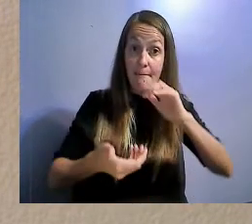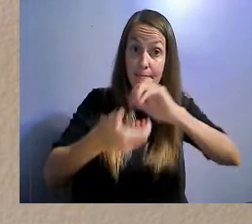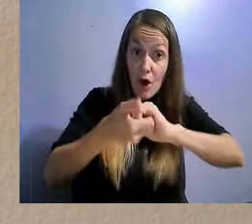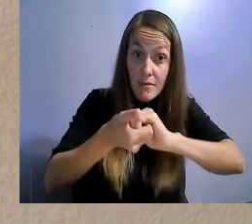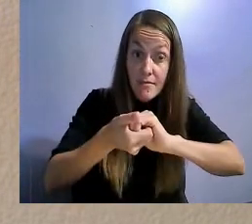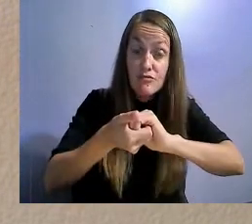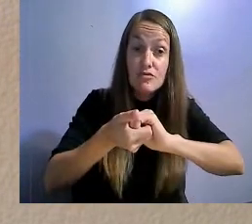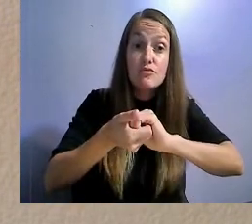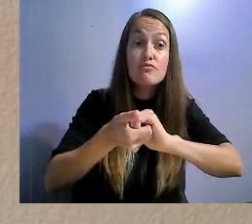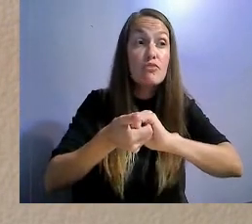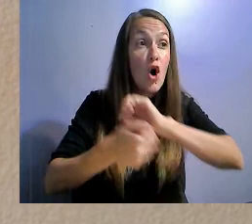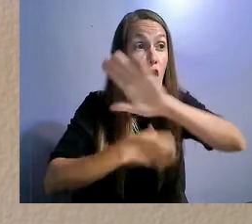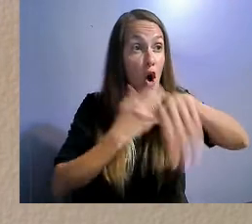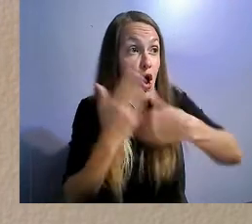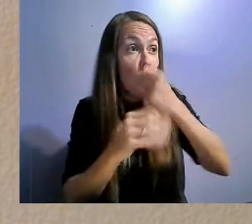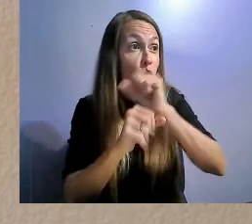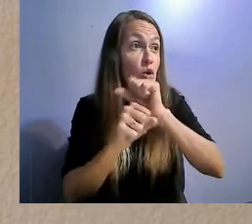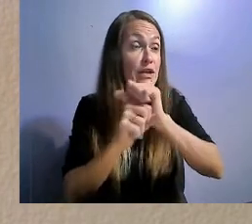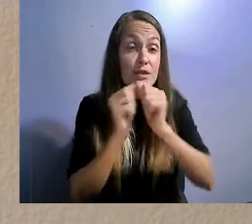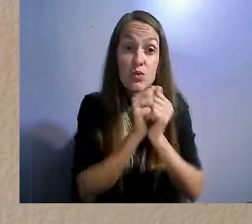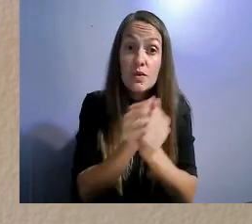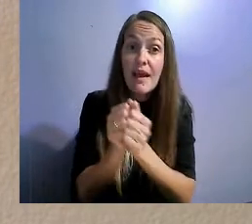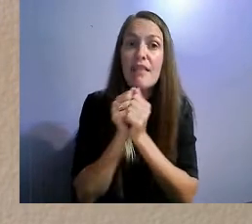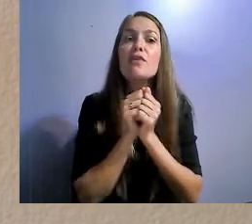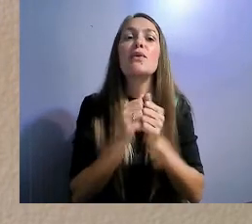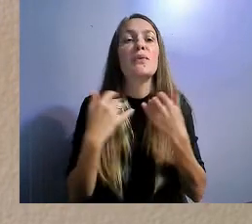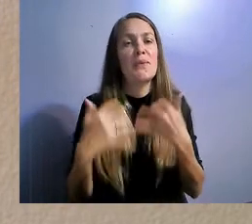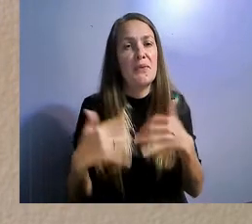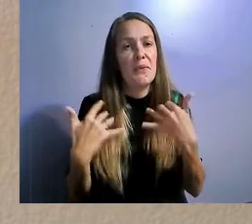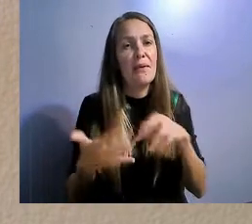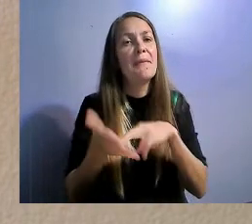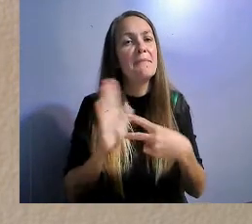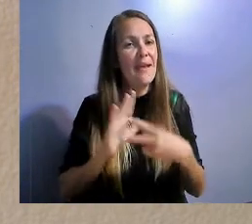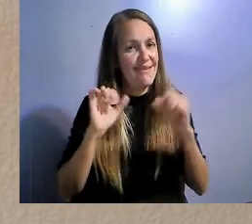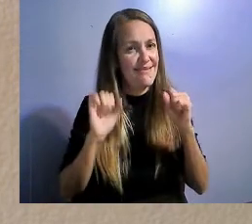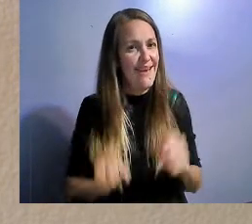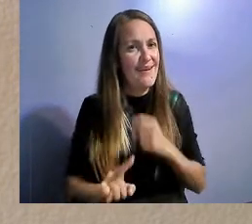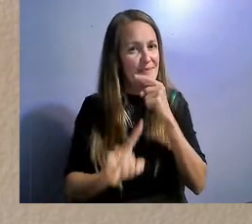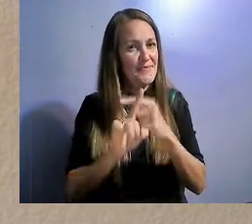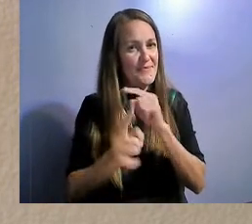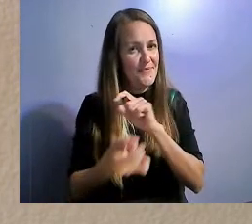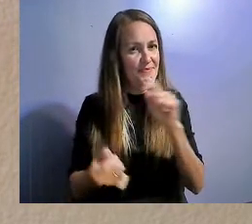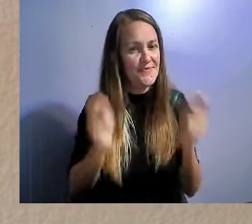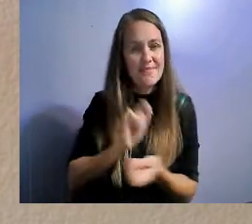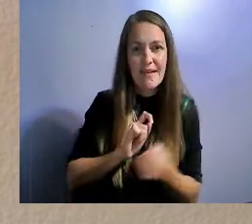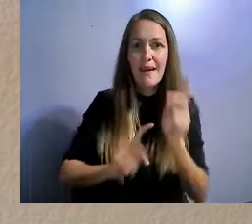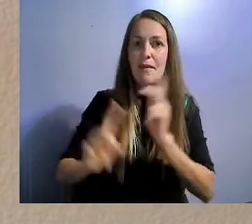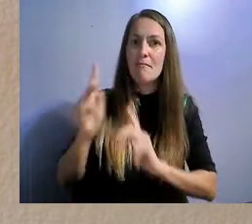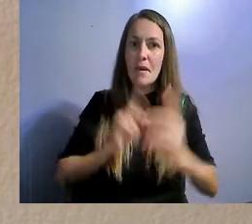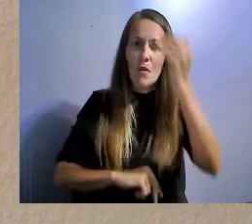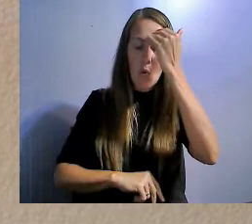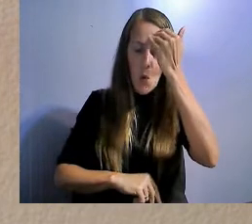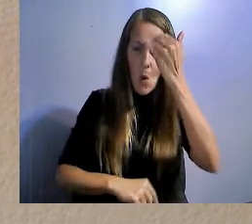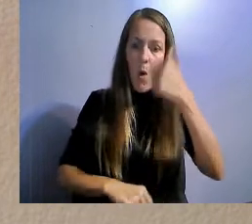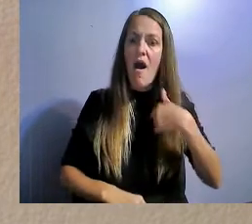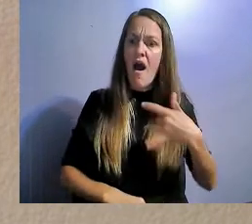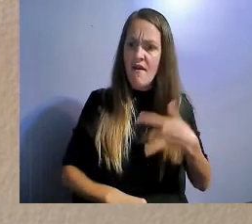for people who know they are capable, no that they are empowered, those are the ones that take the